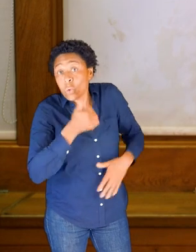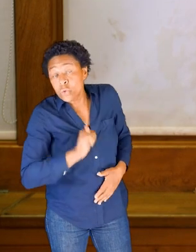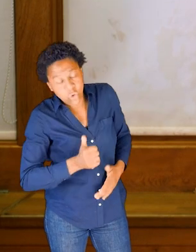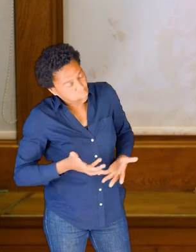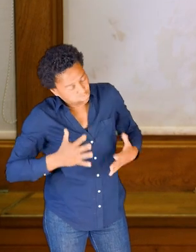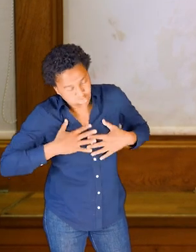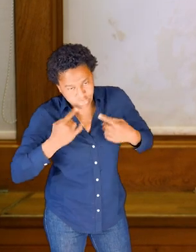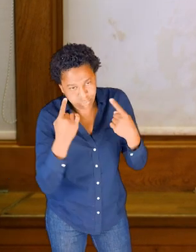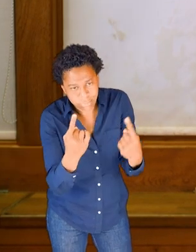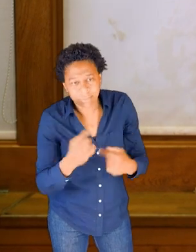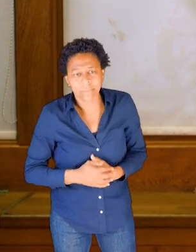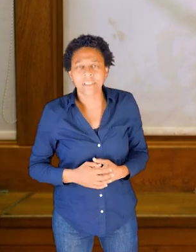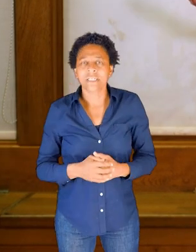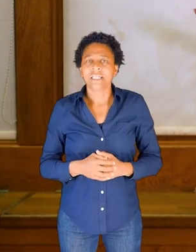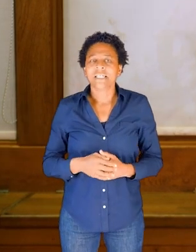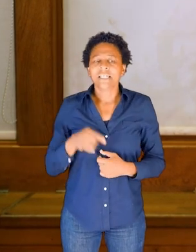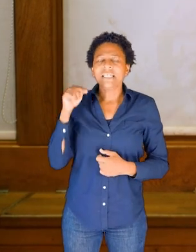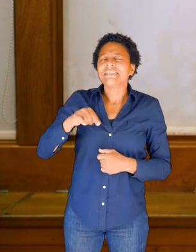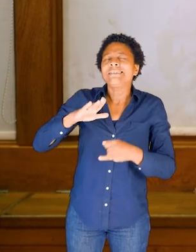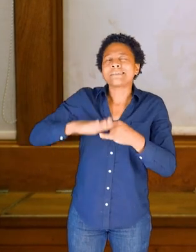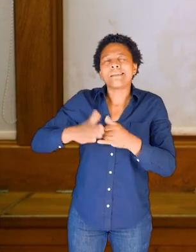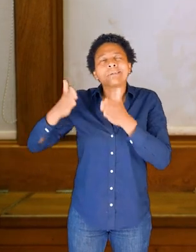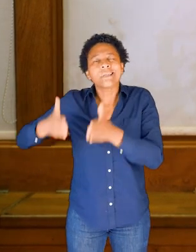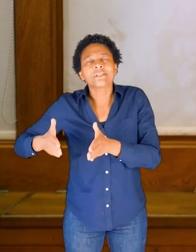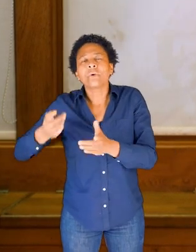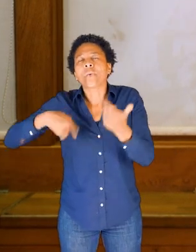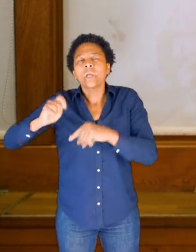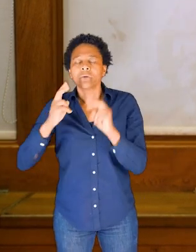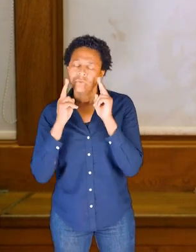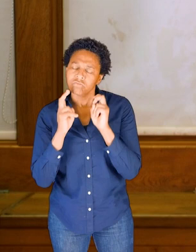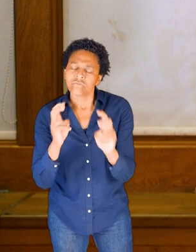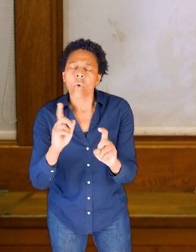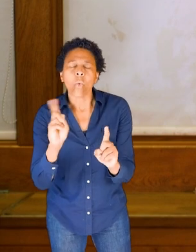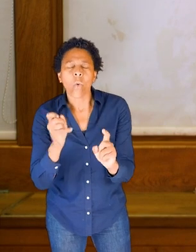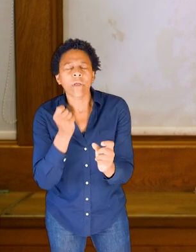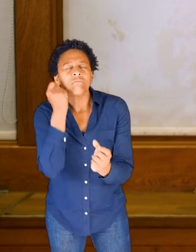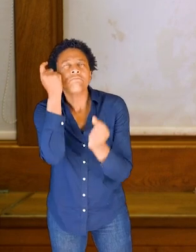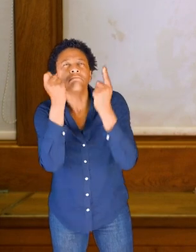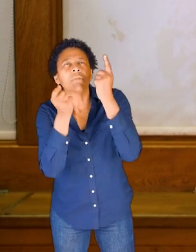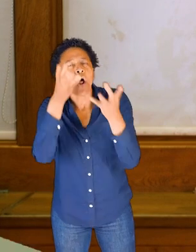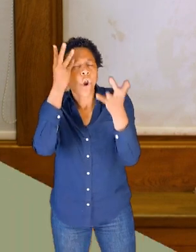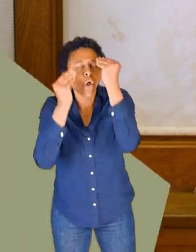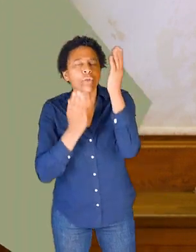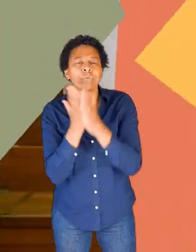And we'll just take the last part to explore what we've discovered in this session.